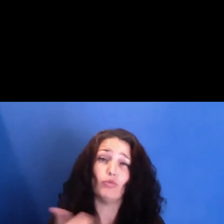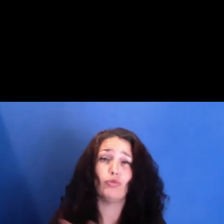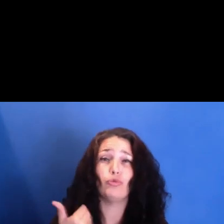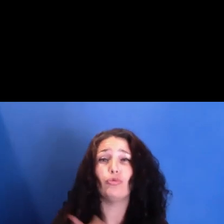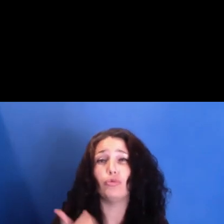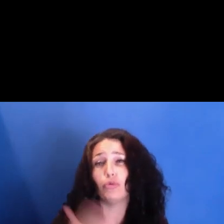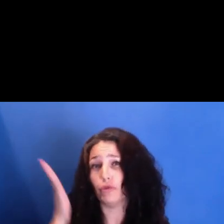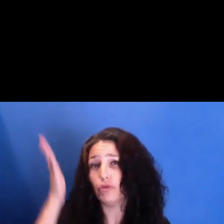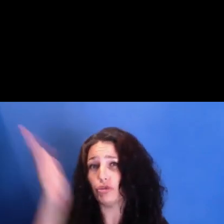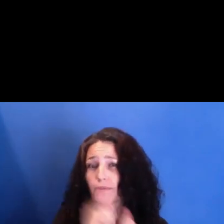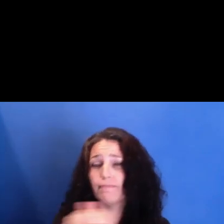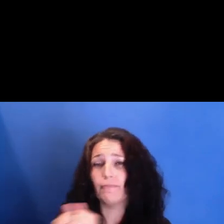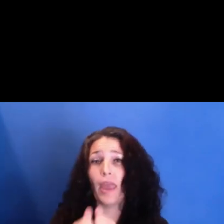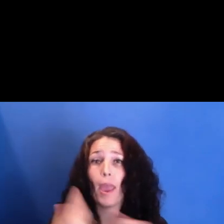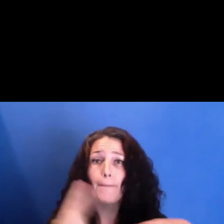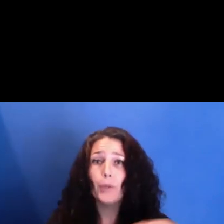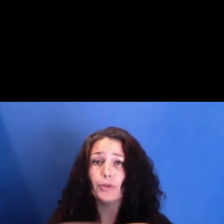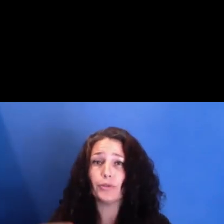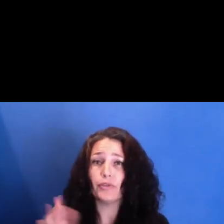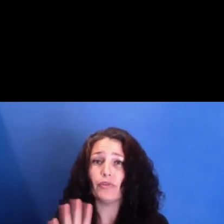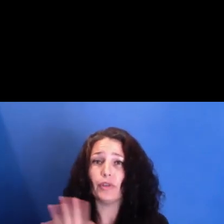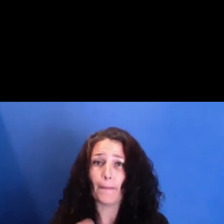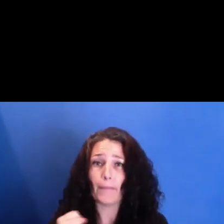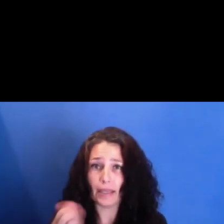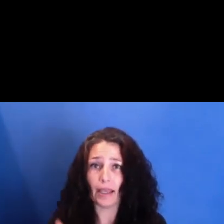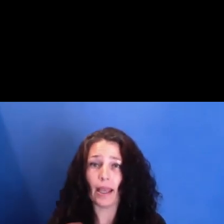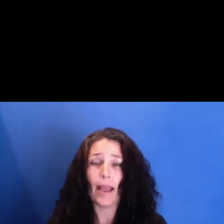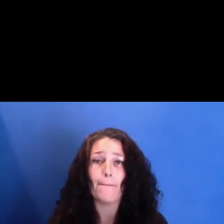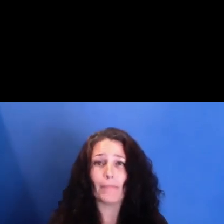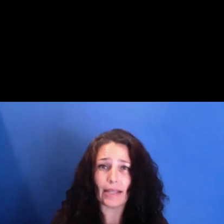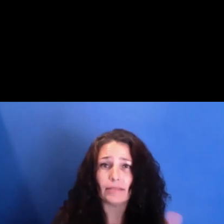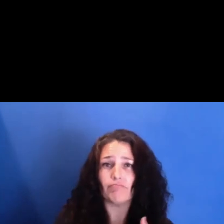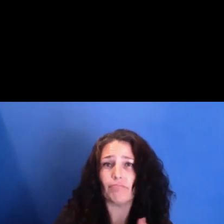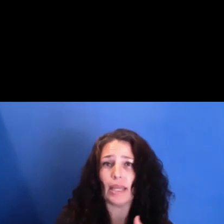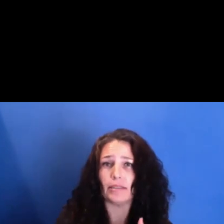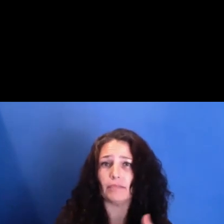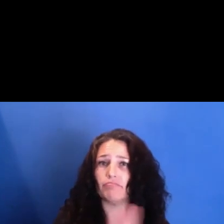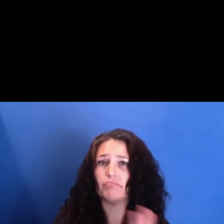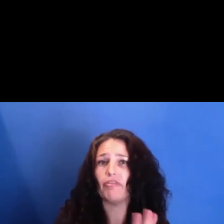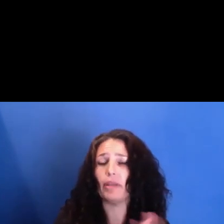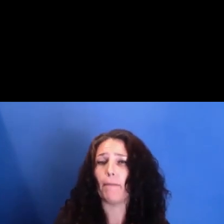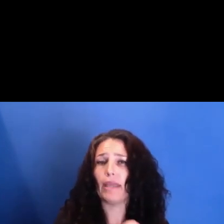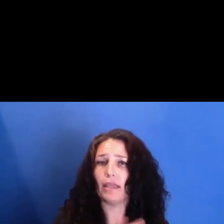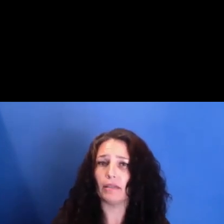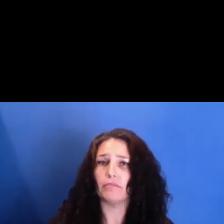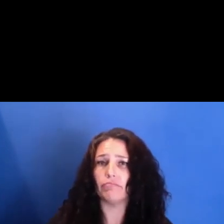And participatory filmmaking, place-based filmmaking is really that foundational practice.